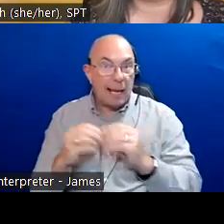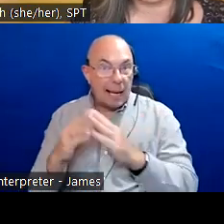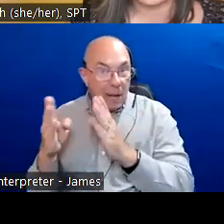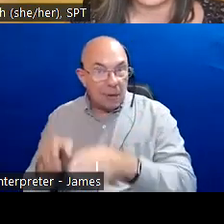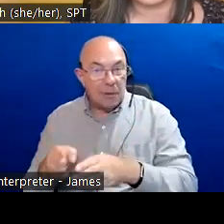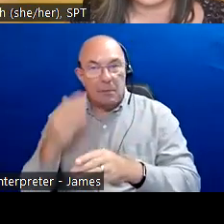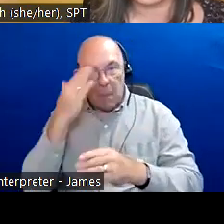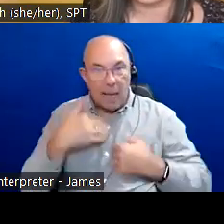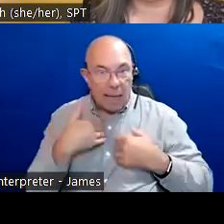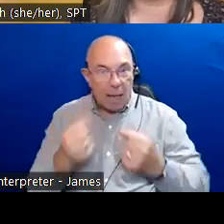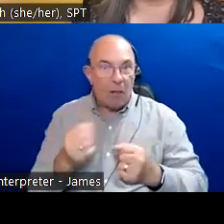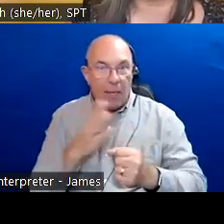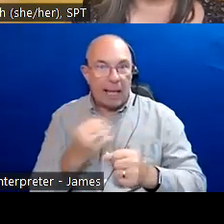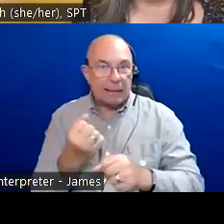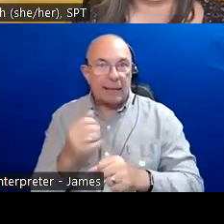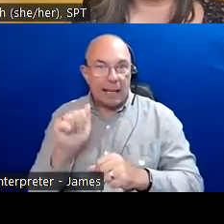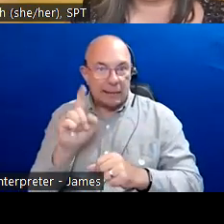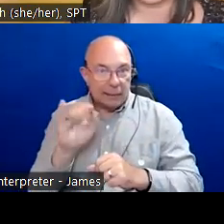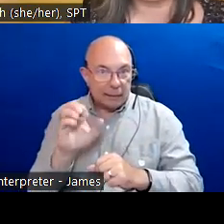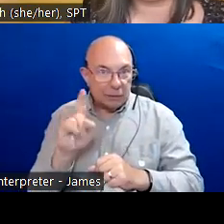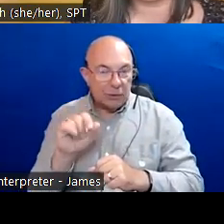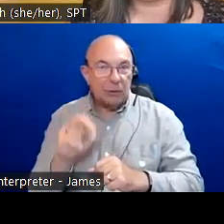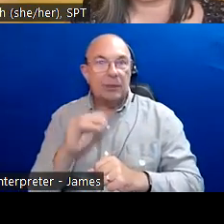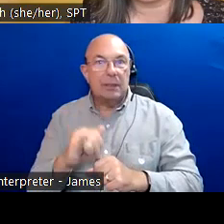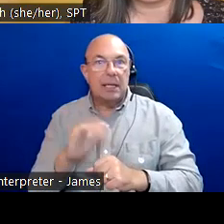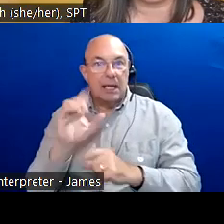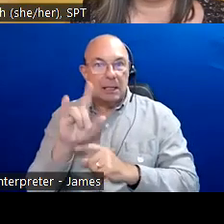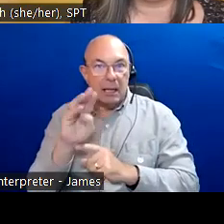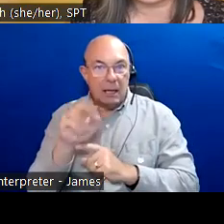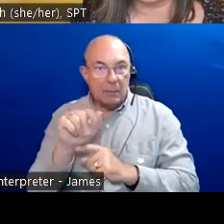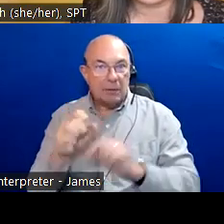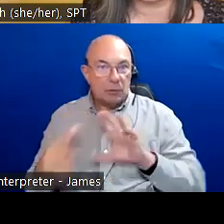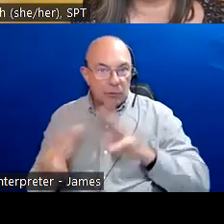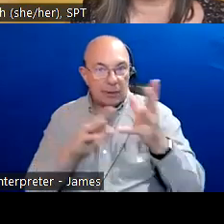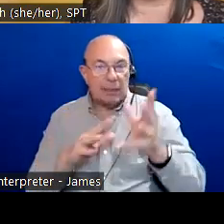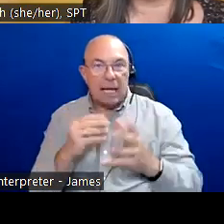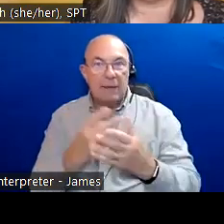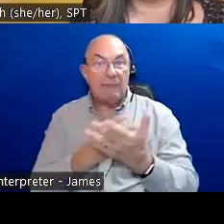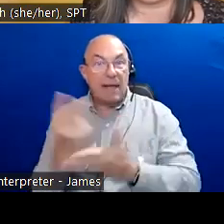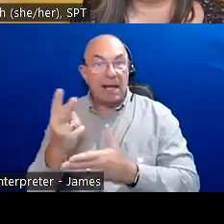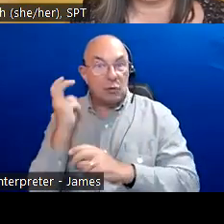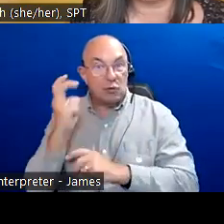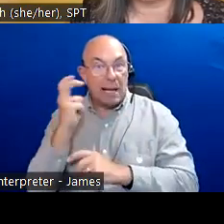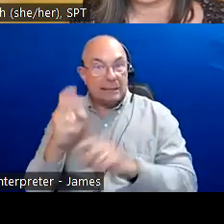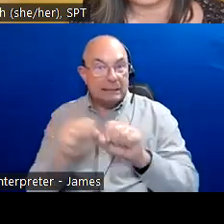With that, I am going to turn it over to share the land acknowledgment with us. Thank you.